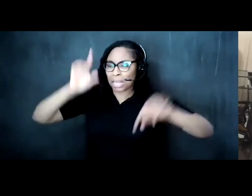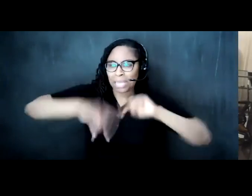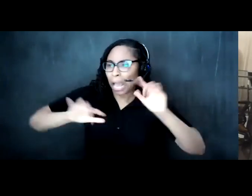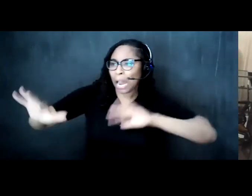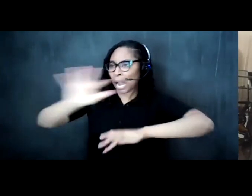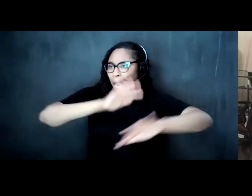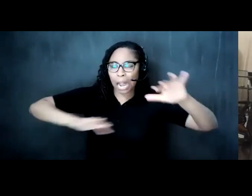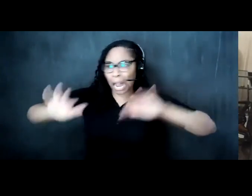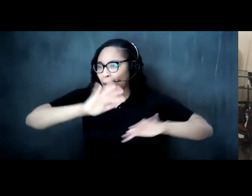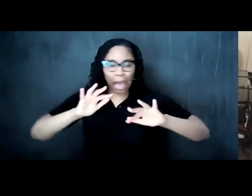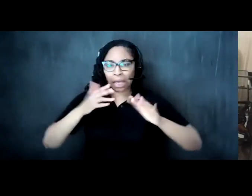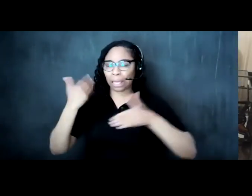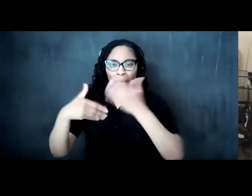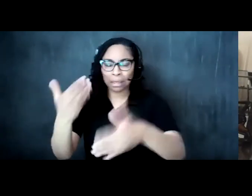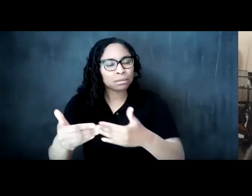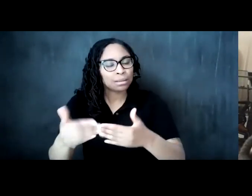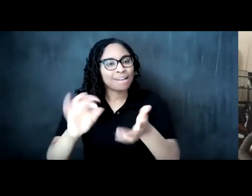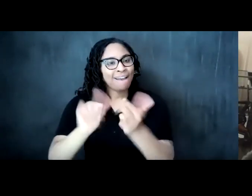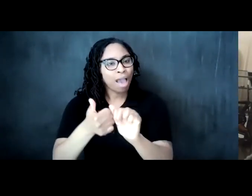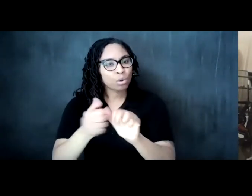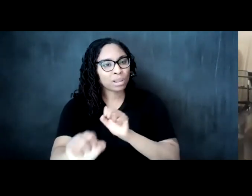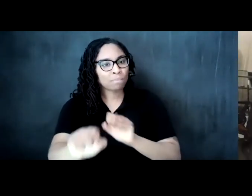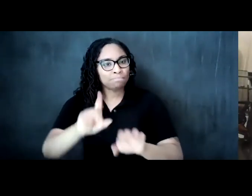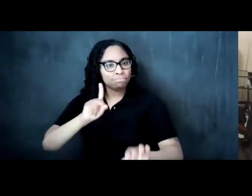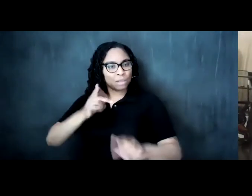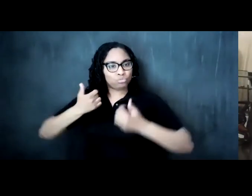part of what brings us back to ourselves part of what what stakes us